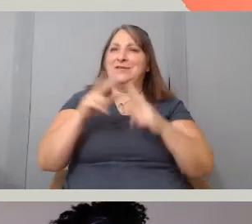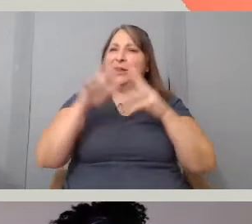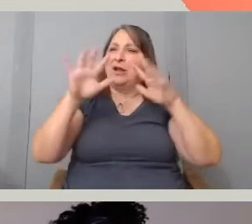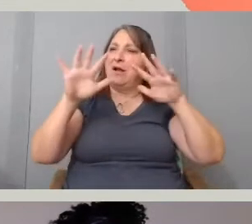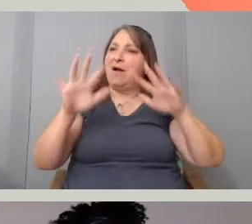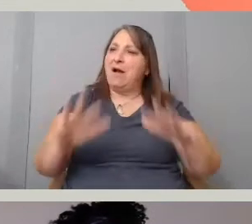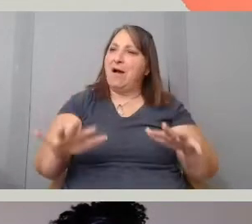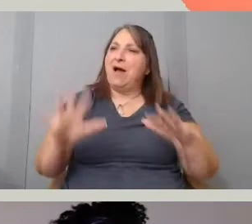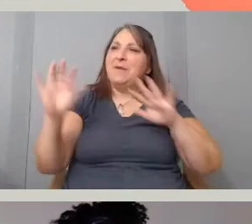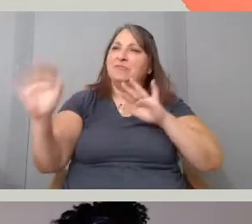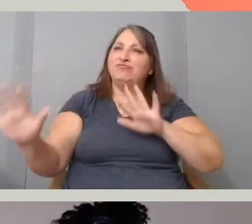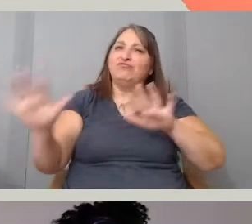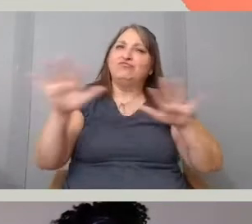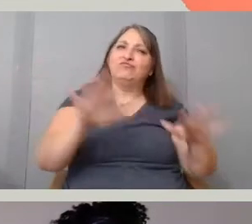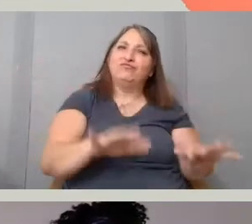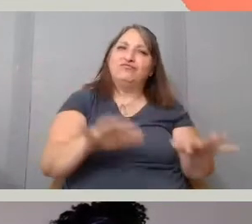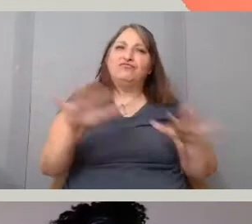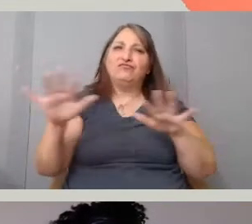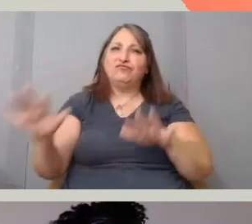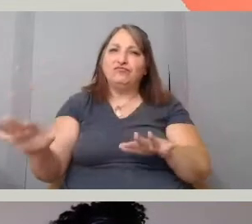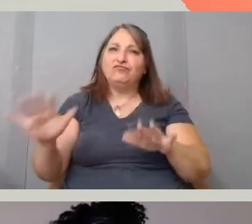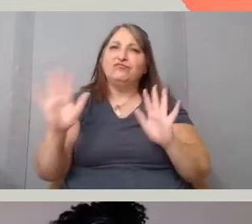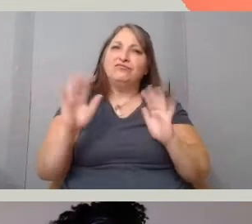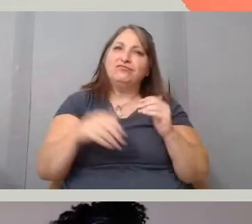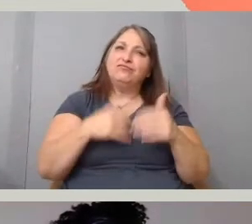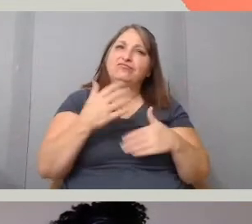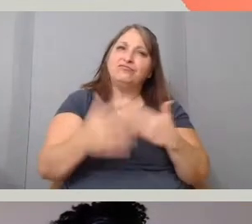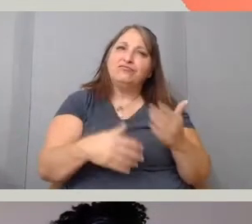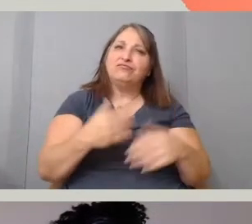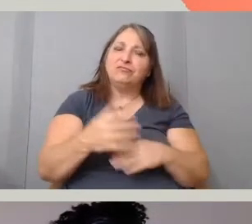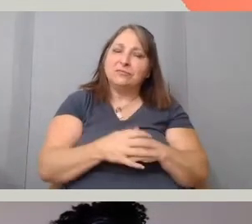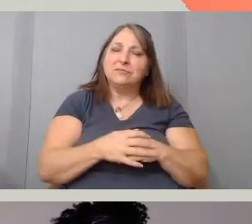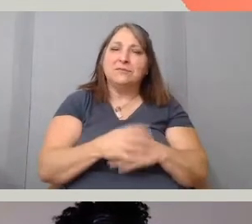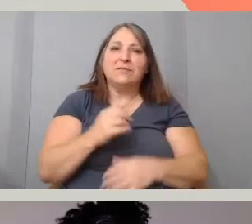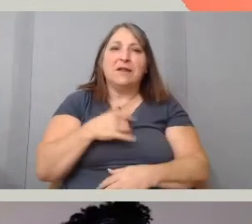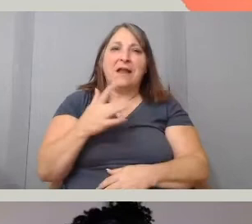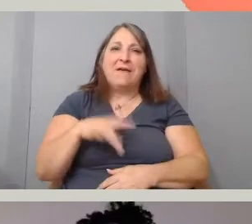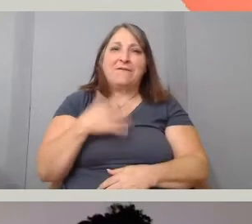and, I felt when watching your films last night